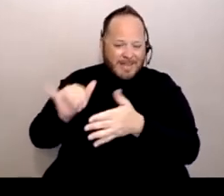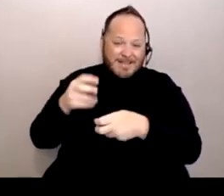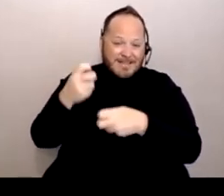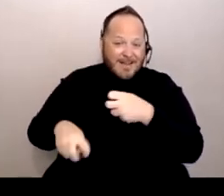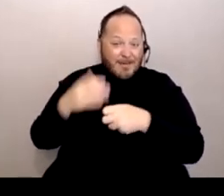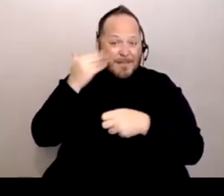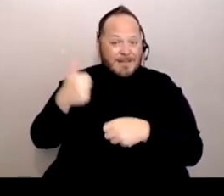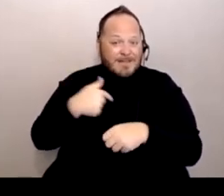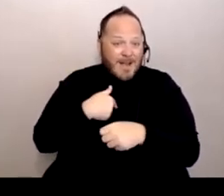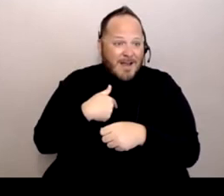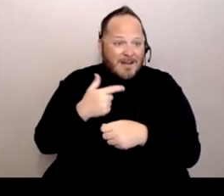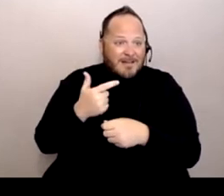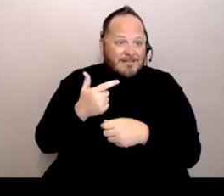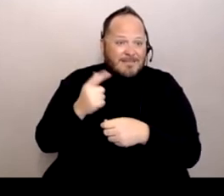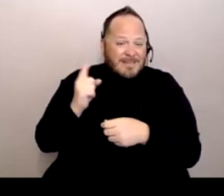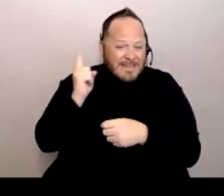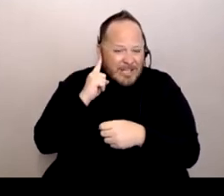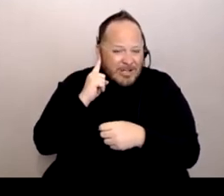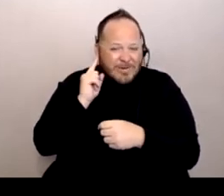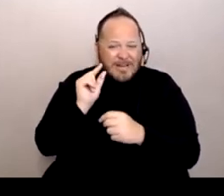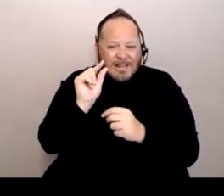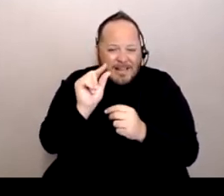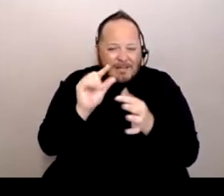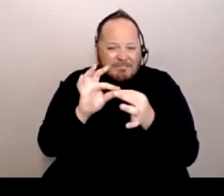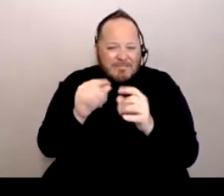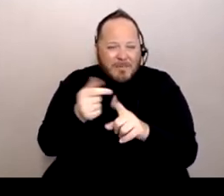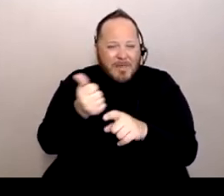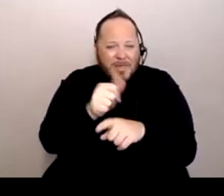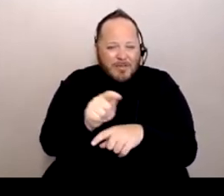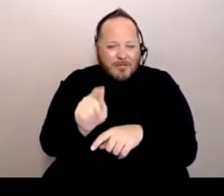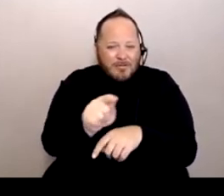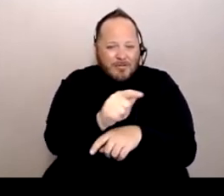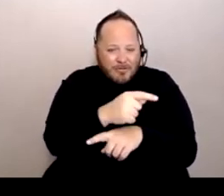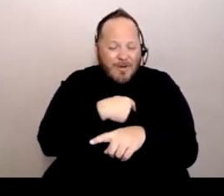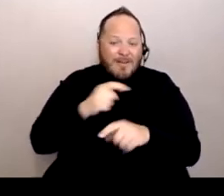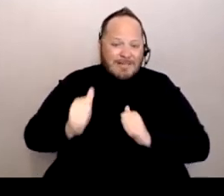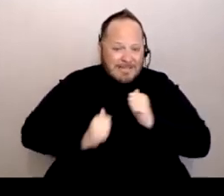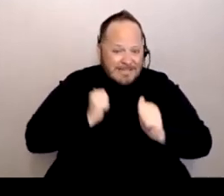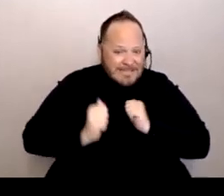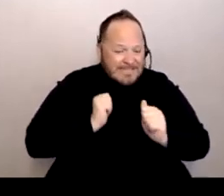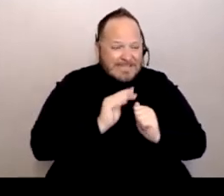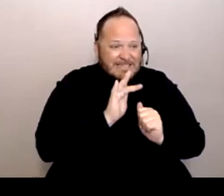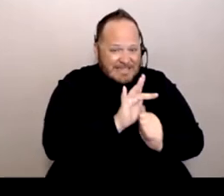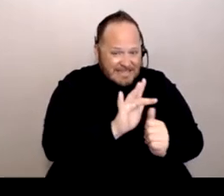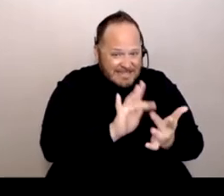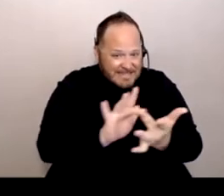like little things from other people. And so I really have to reach out and extract that information because then I won't get it.